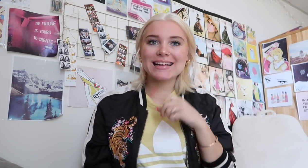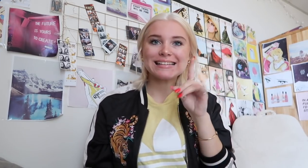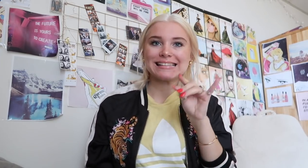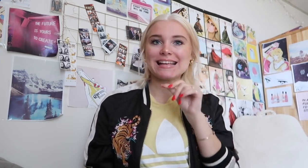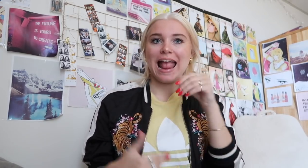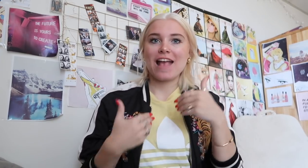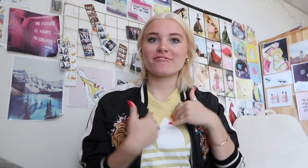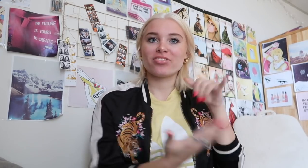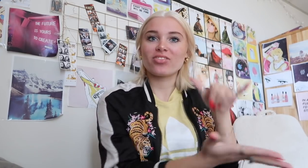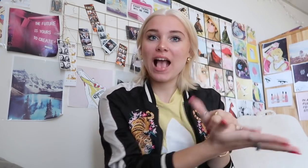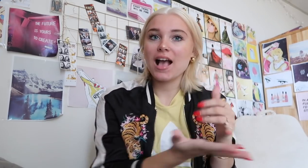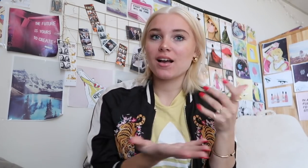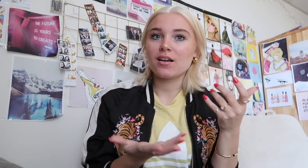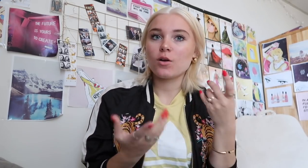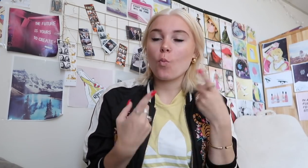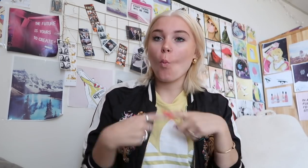because I did not really have that experience